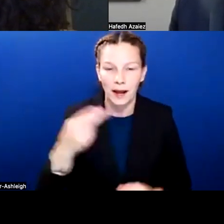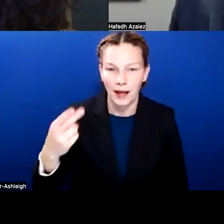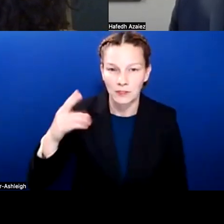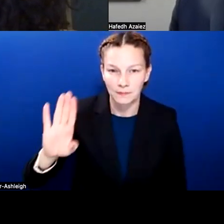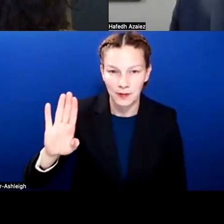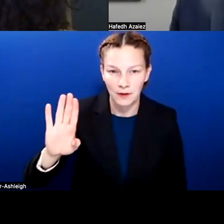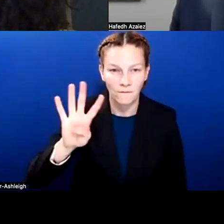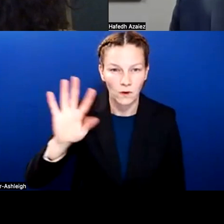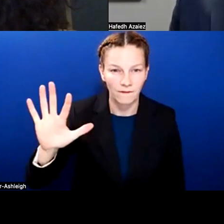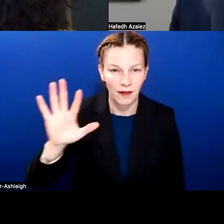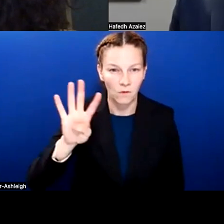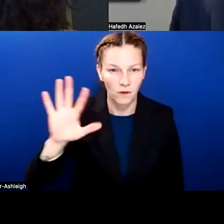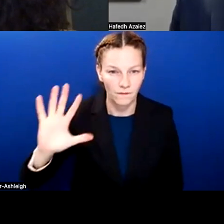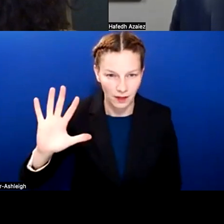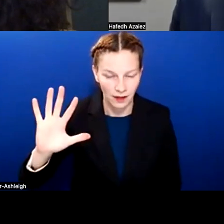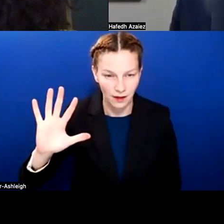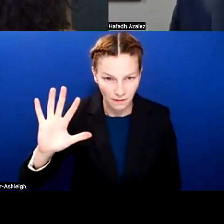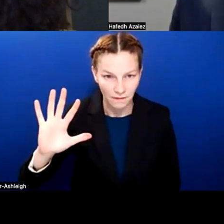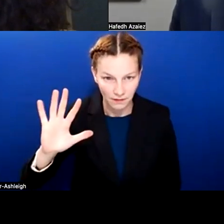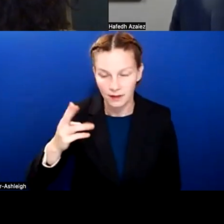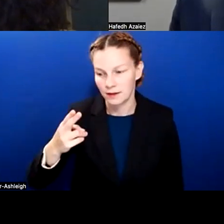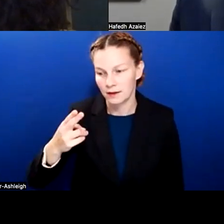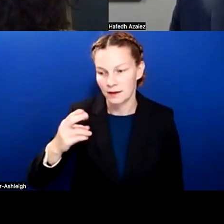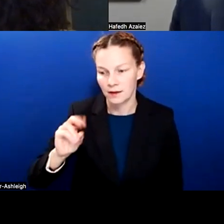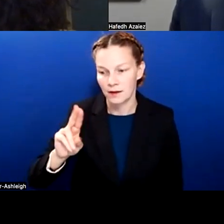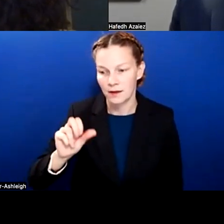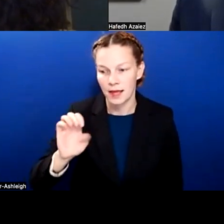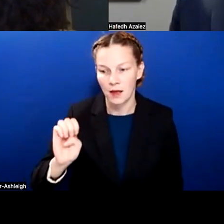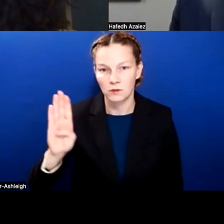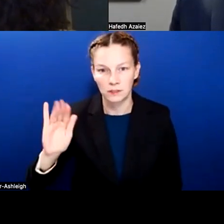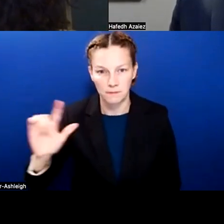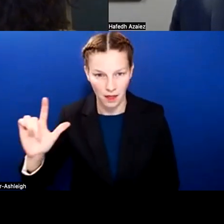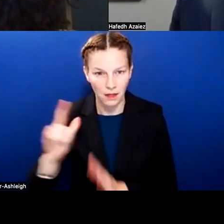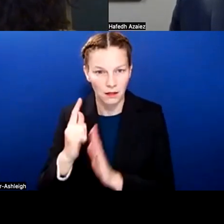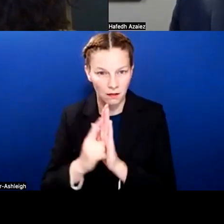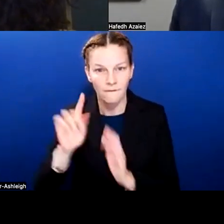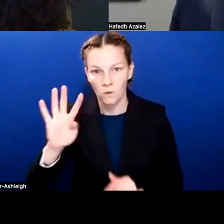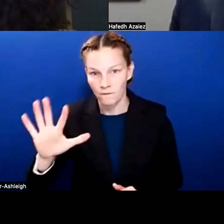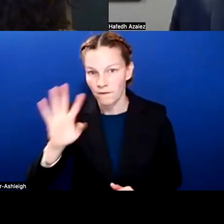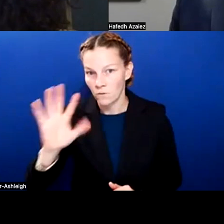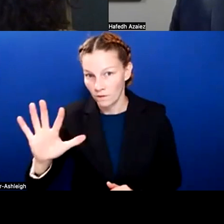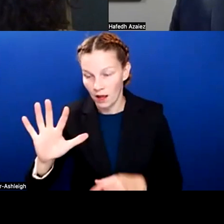And so there's ways to accomplish the extra tutoring that's required there.